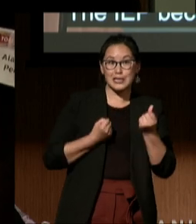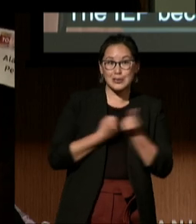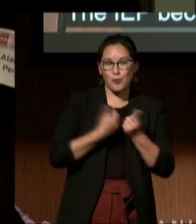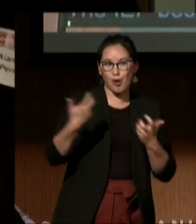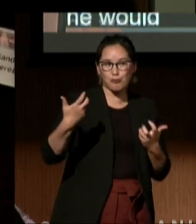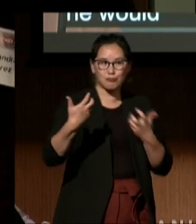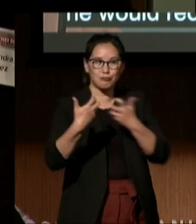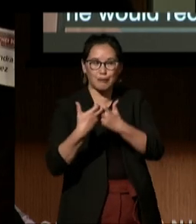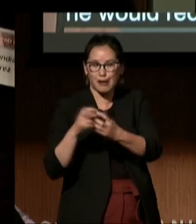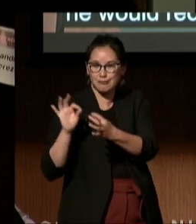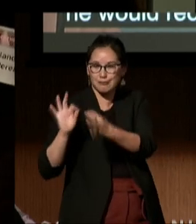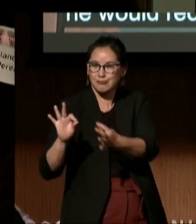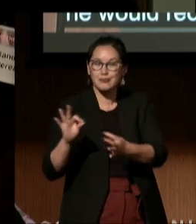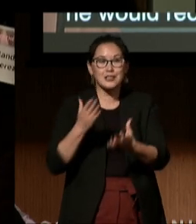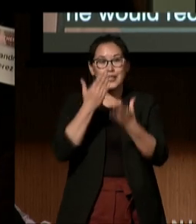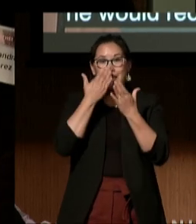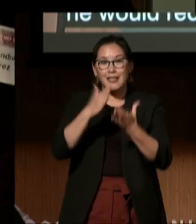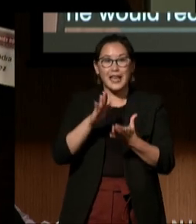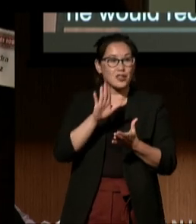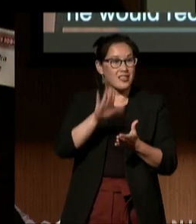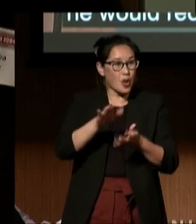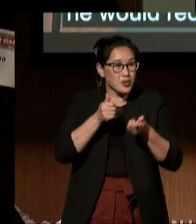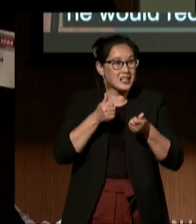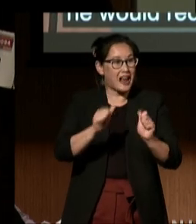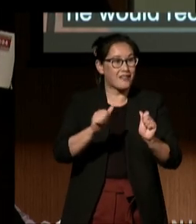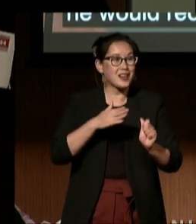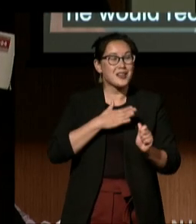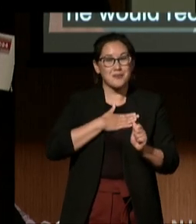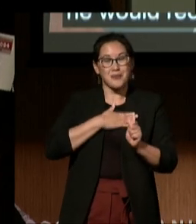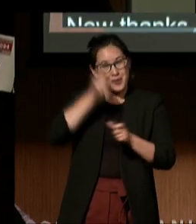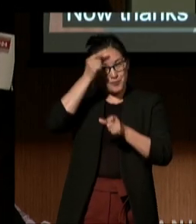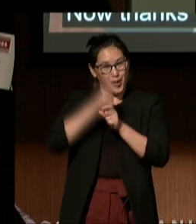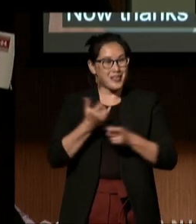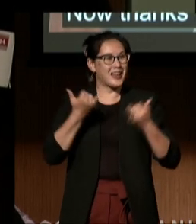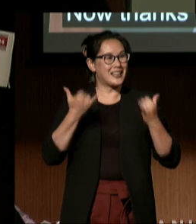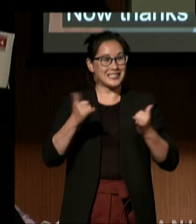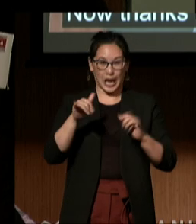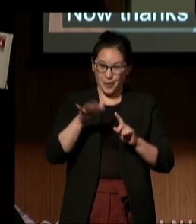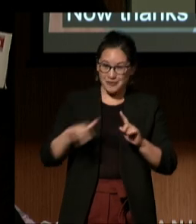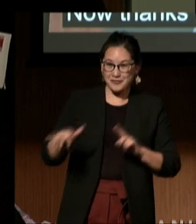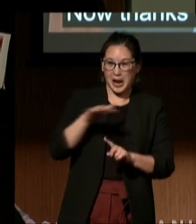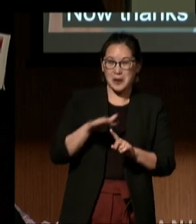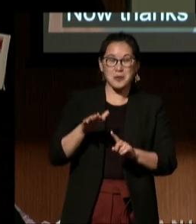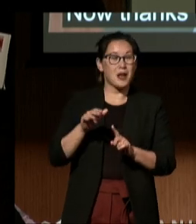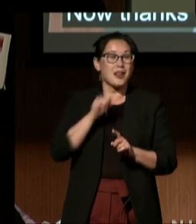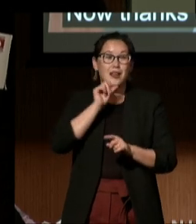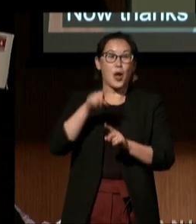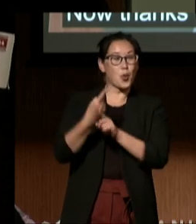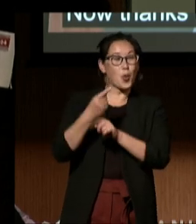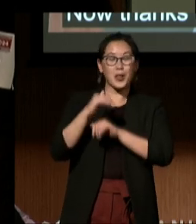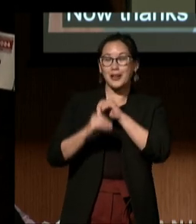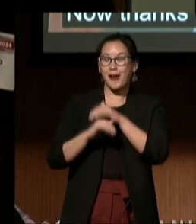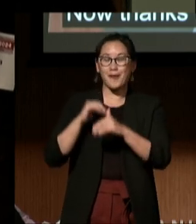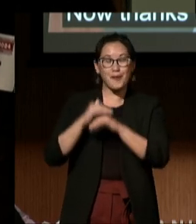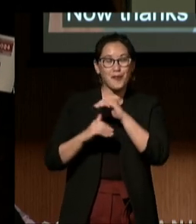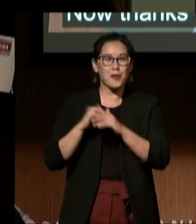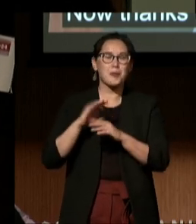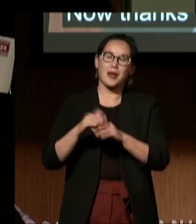Now, thanks to these efforts, my brother is in an environment where he's not only comfortable but is also receiving the appropriate services